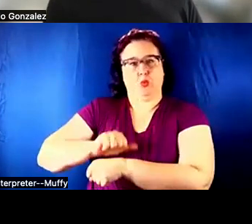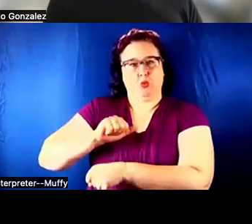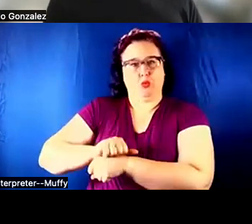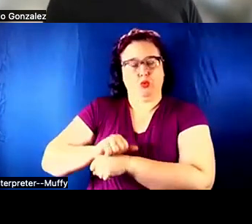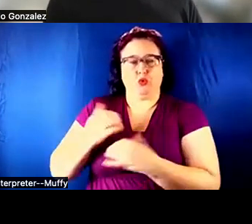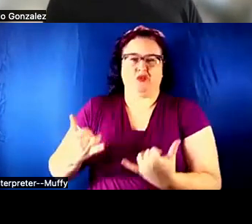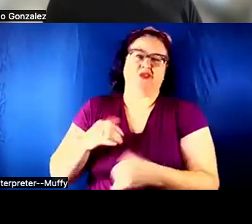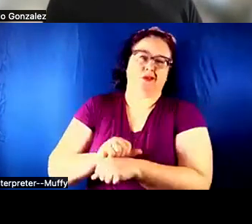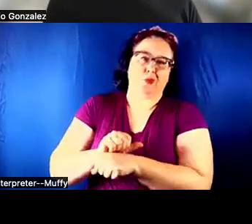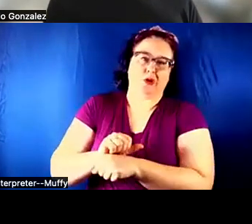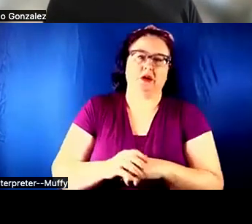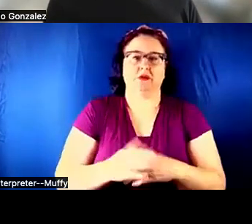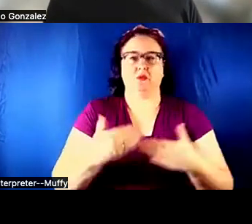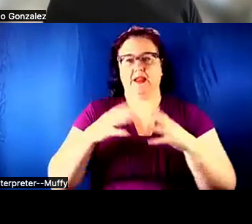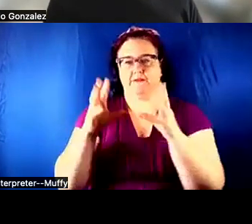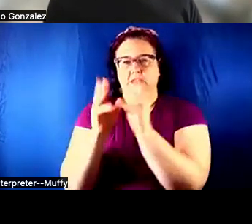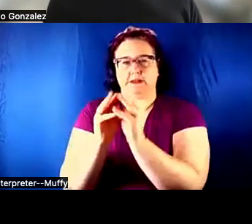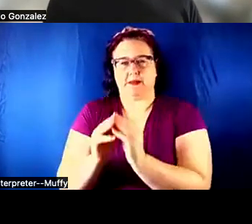WE HAVE A SEMINAR ON THE THIRD TUESDAY OF EVERY MONTH.